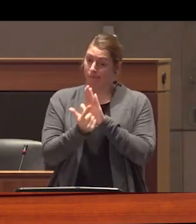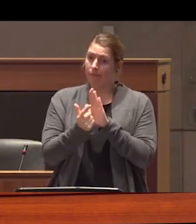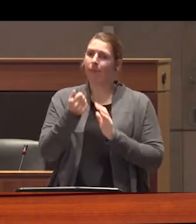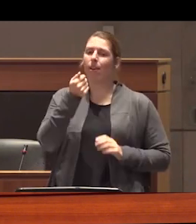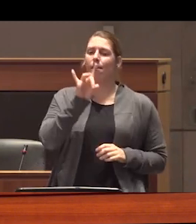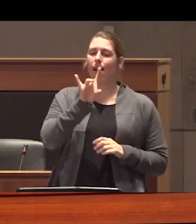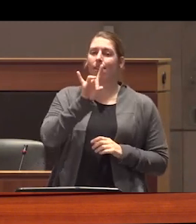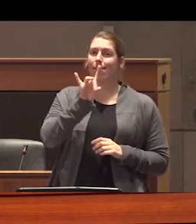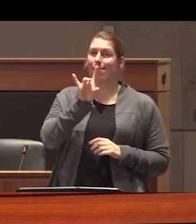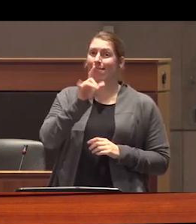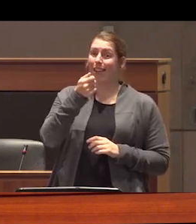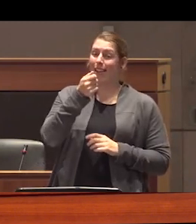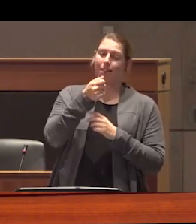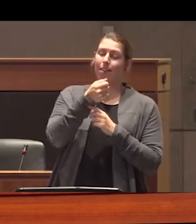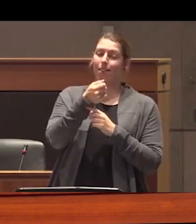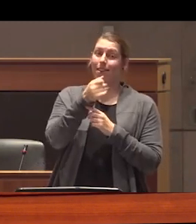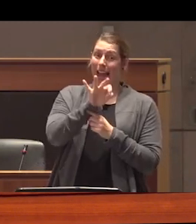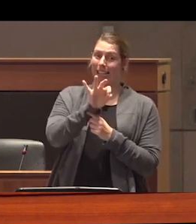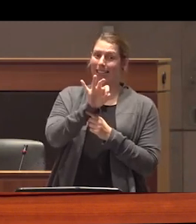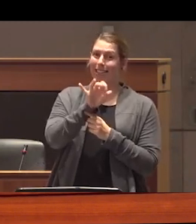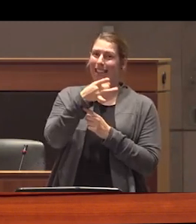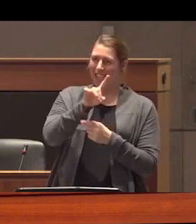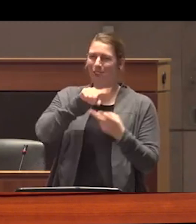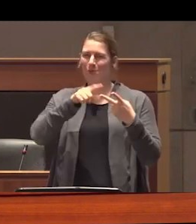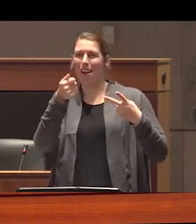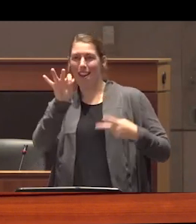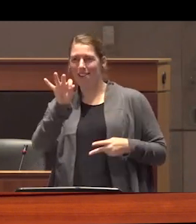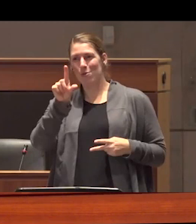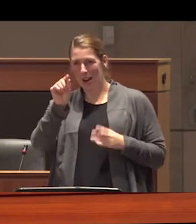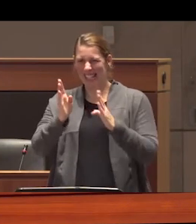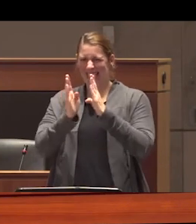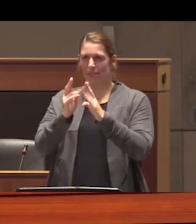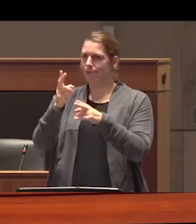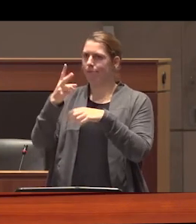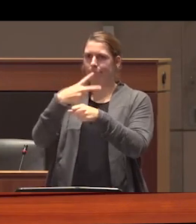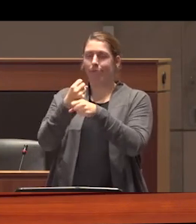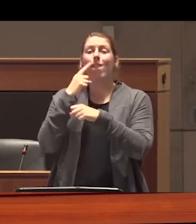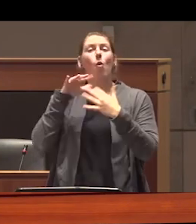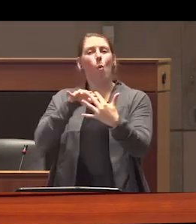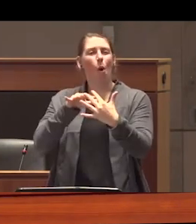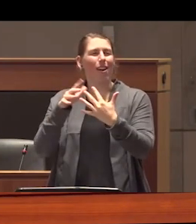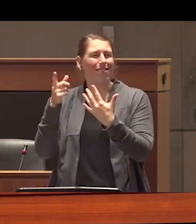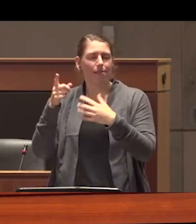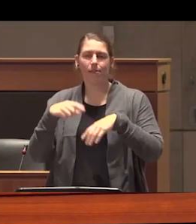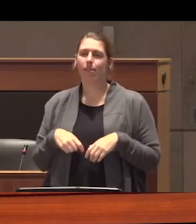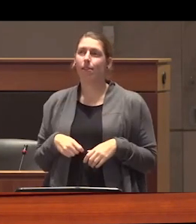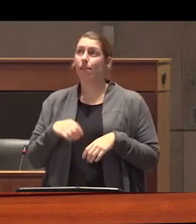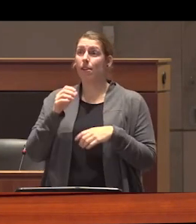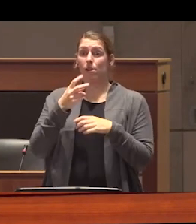to 1920 or 18 yeah 1920 sorry as a temporary wartime measure for these years opponents of